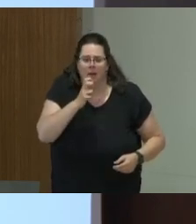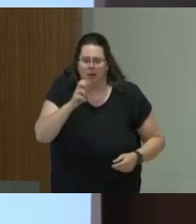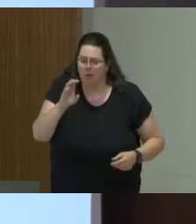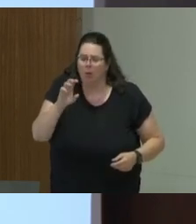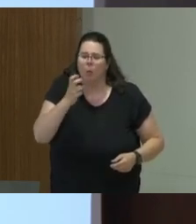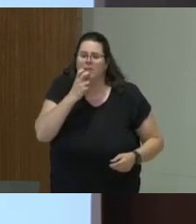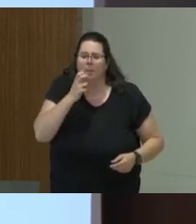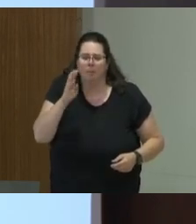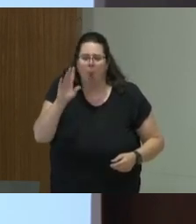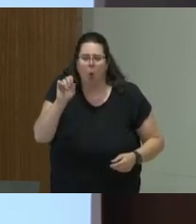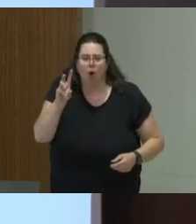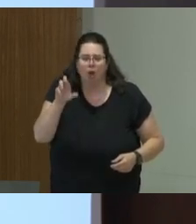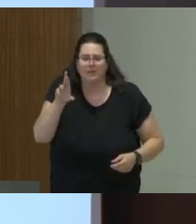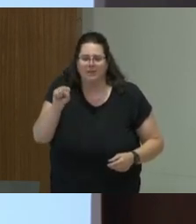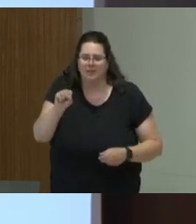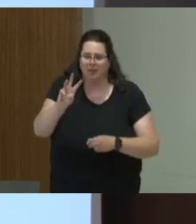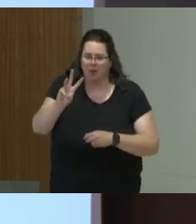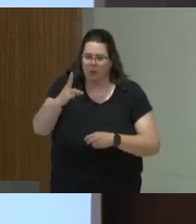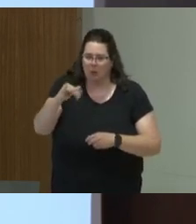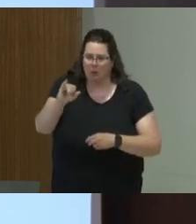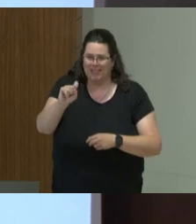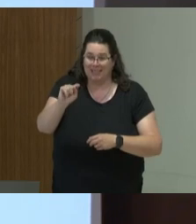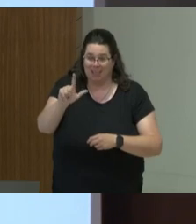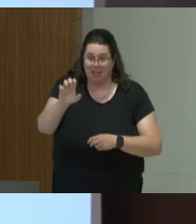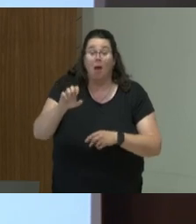the interviews it has come up where people have activated the whistleblowing mechanisms